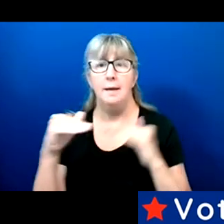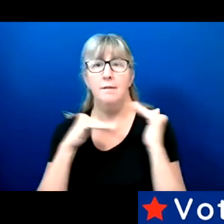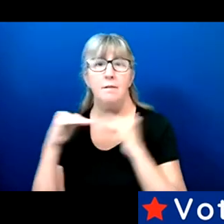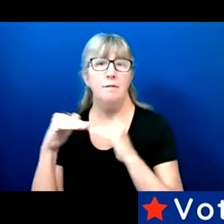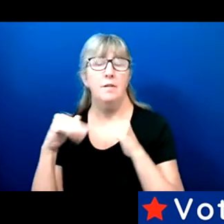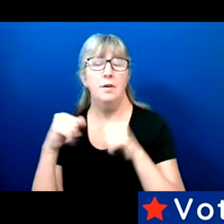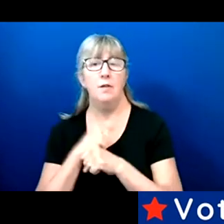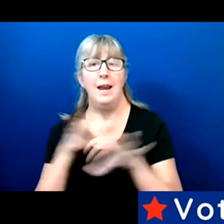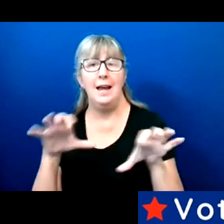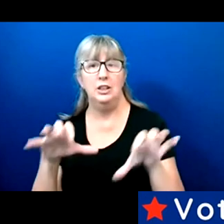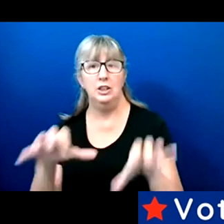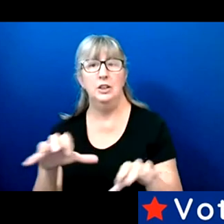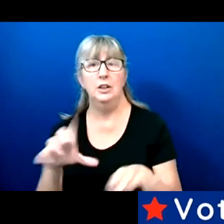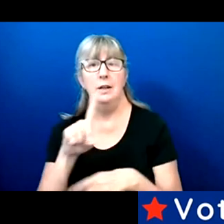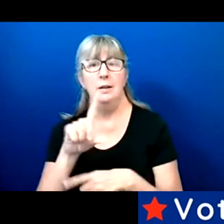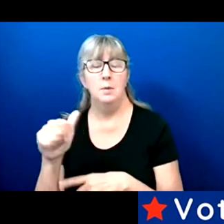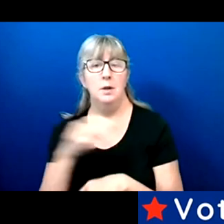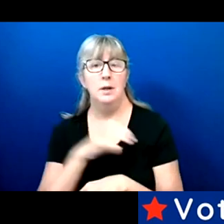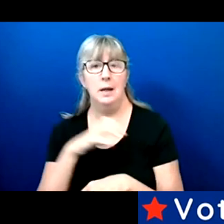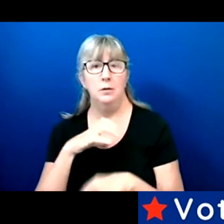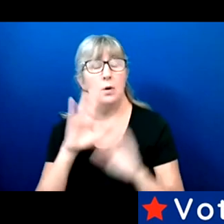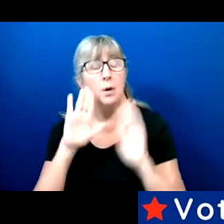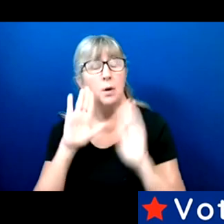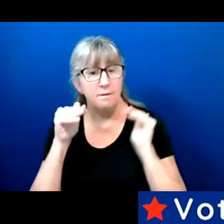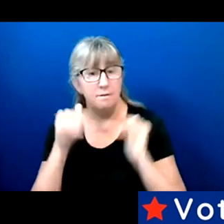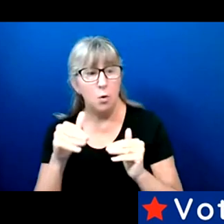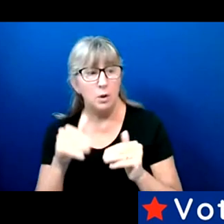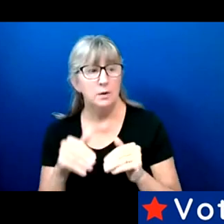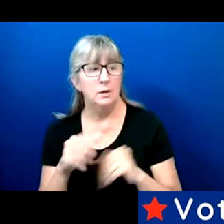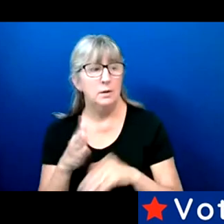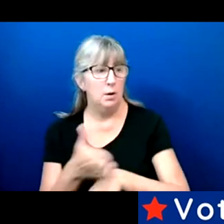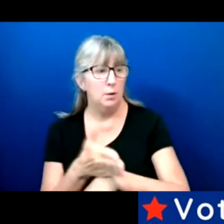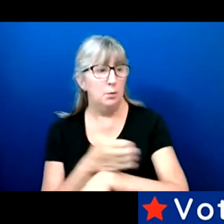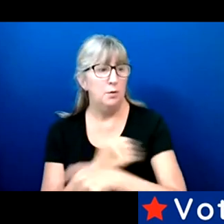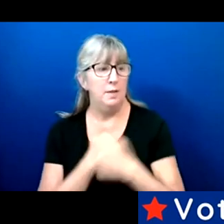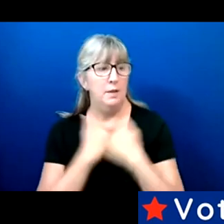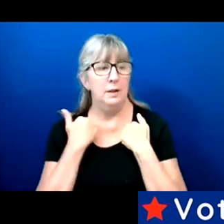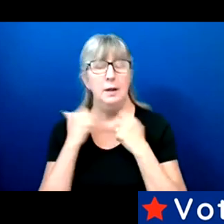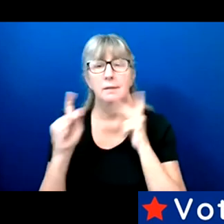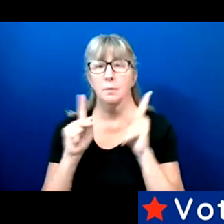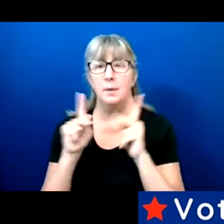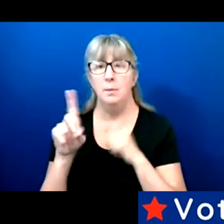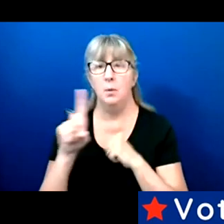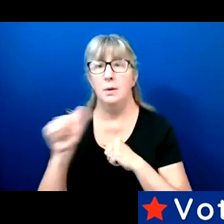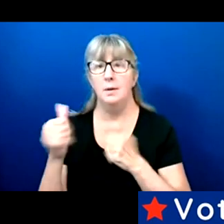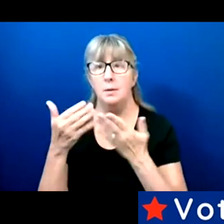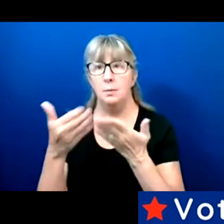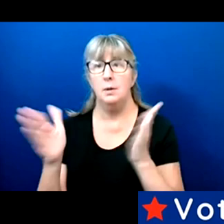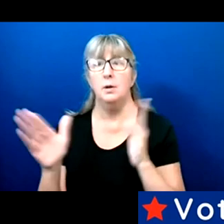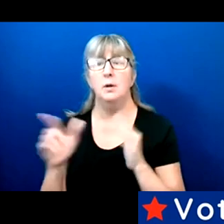council. My focus is on improving the lives of folks with disabilities through voter advocacy.